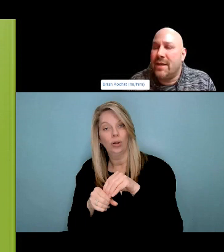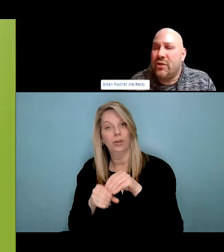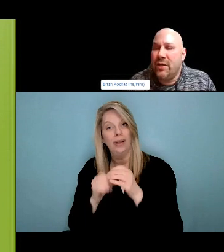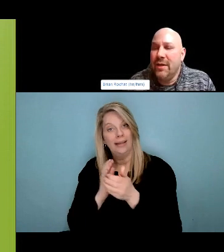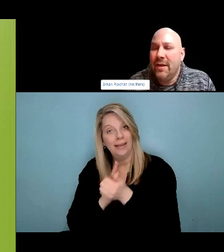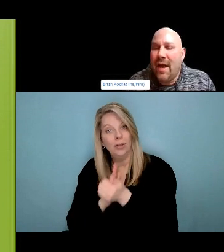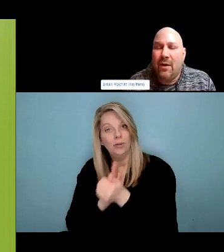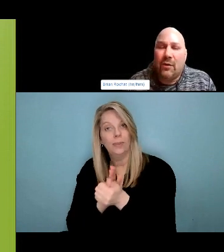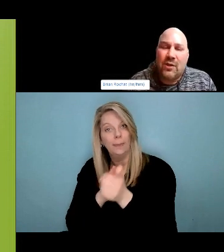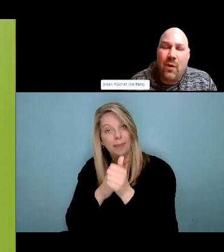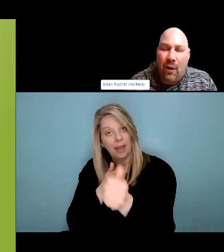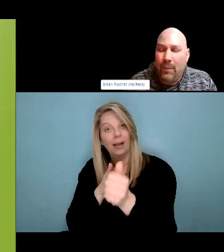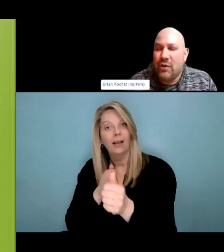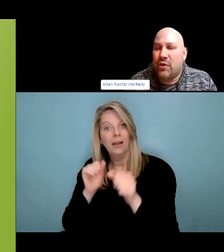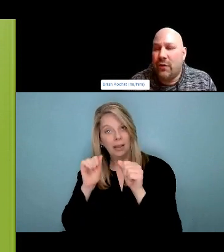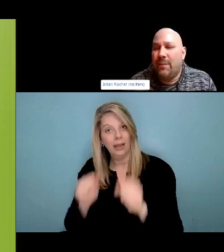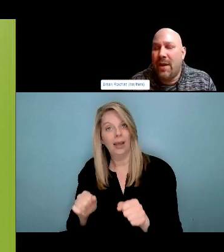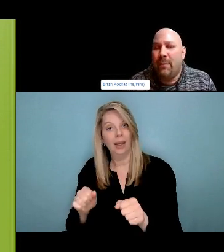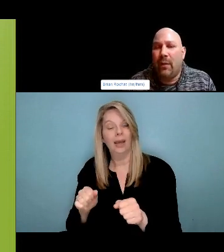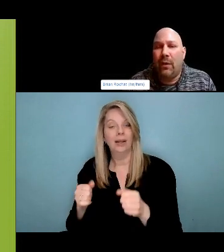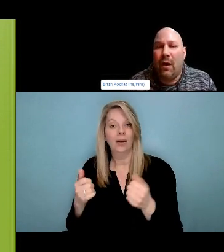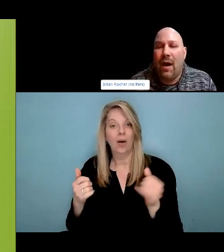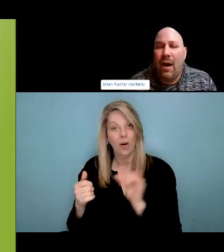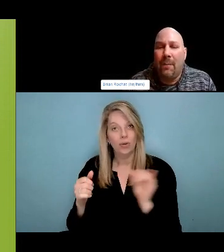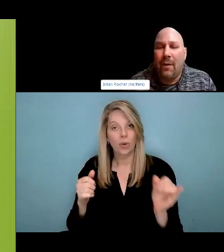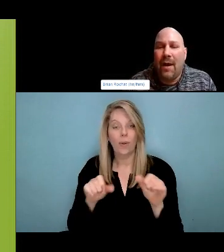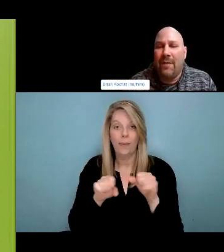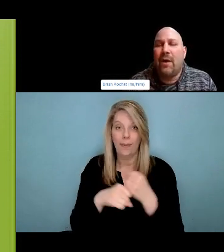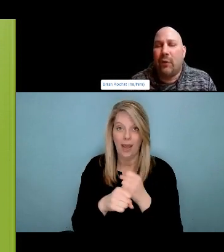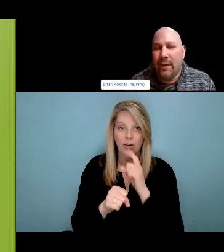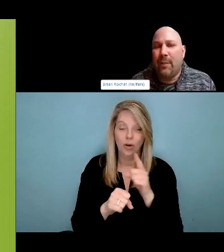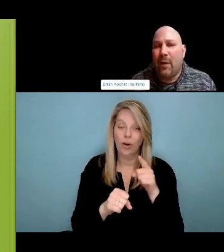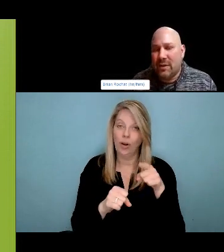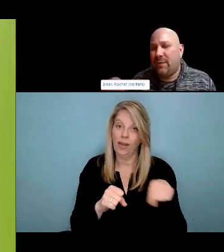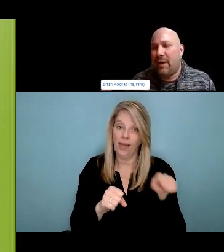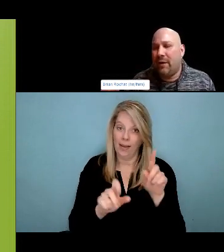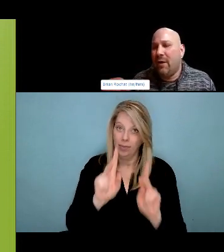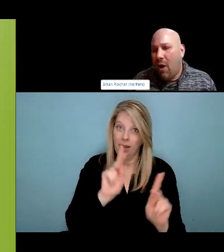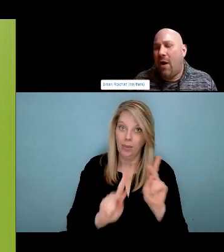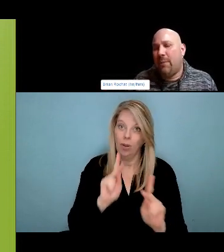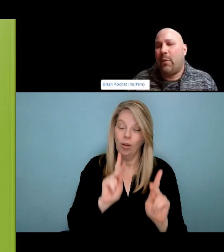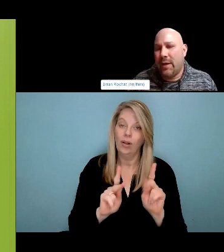The next day they immediately took a meeting with me, me and a public health nurse and